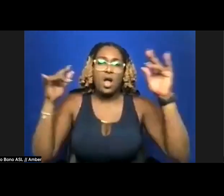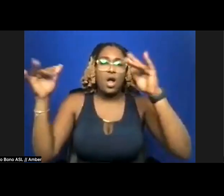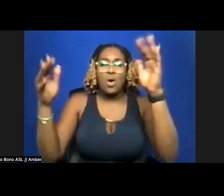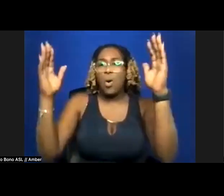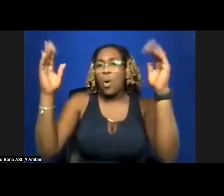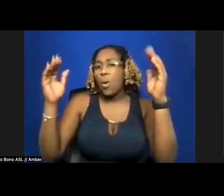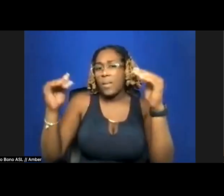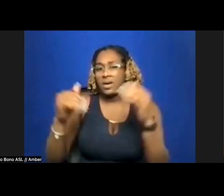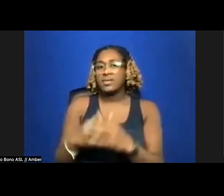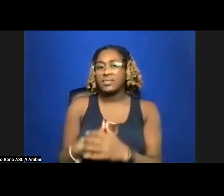Thank you so much.